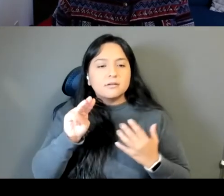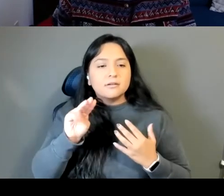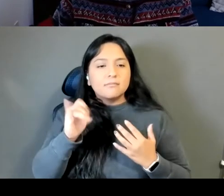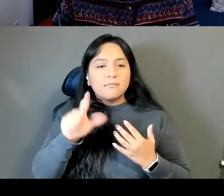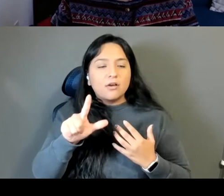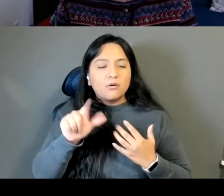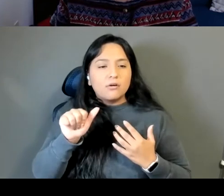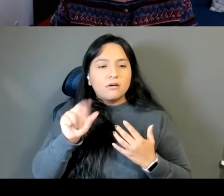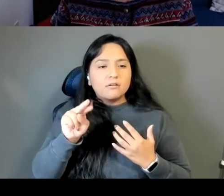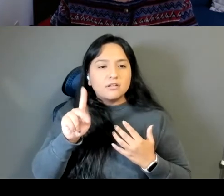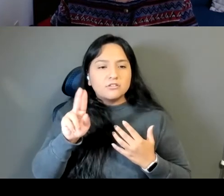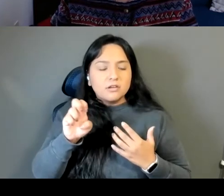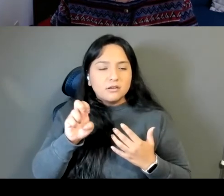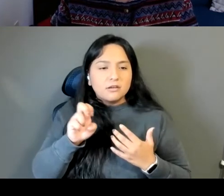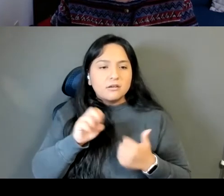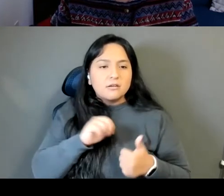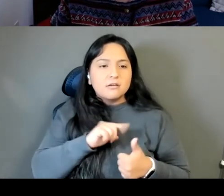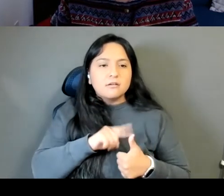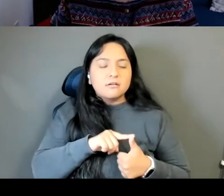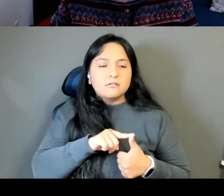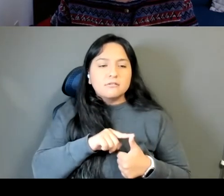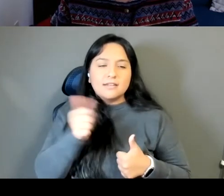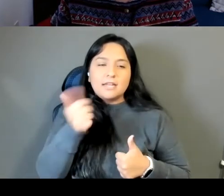Jenny bullies betwixt in between which I've already mentioned earlier it's a collection